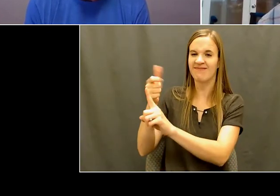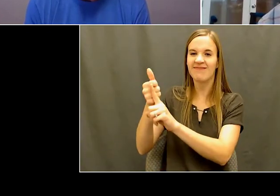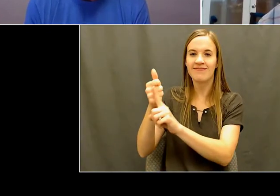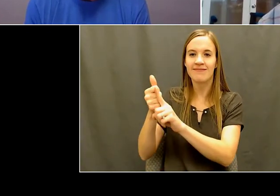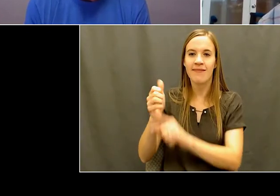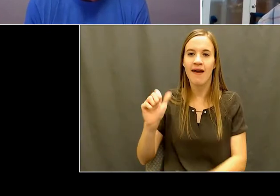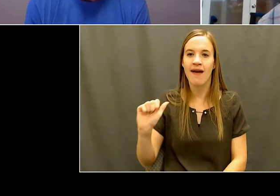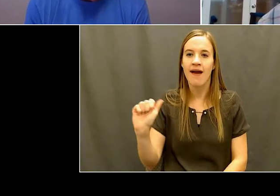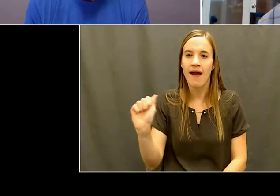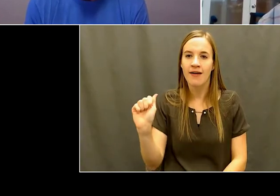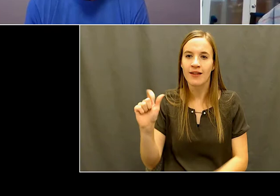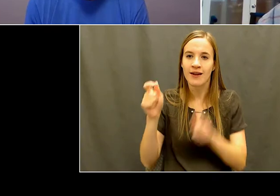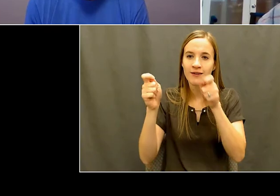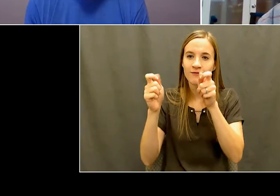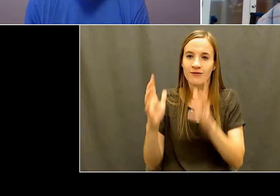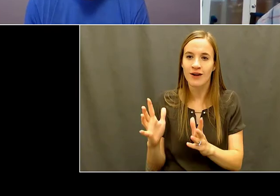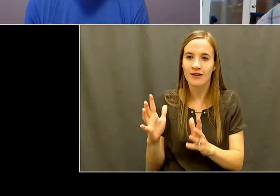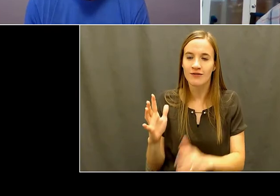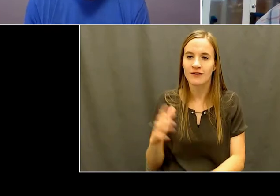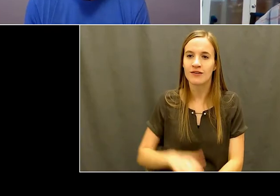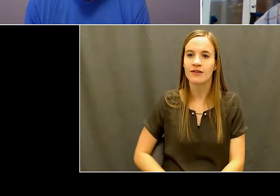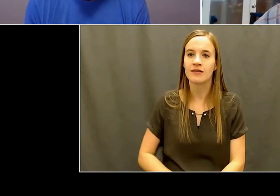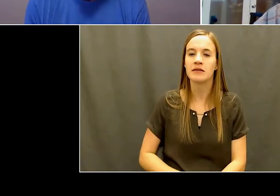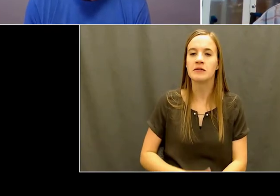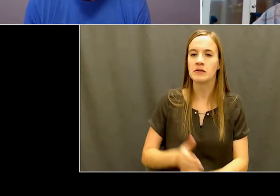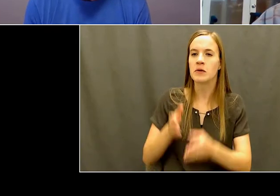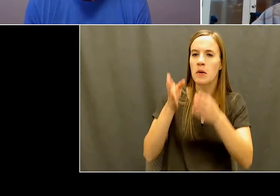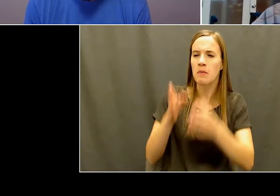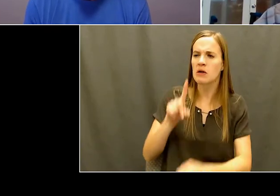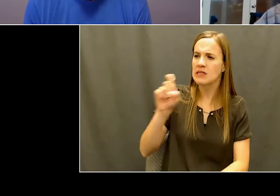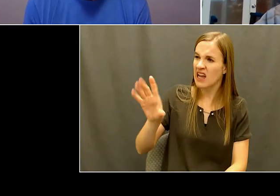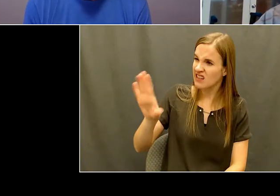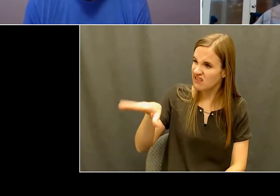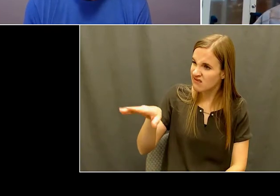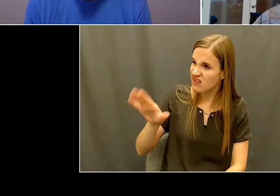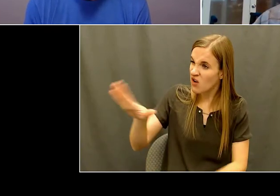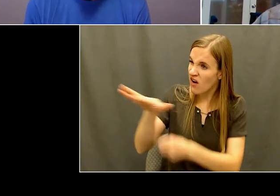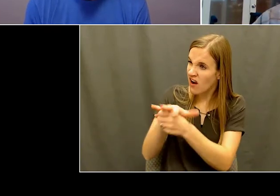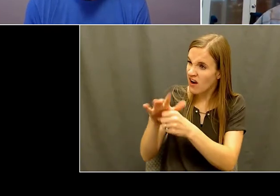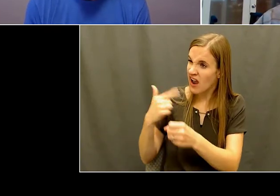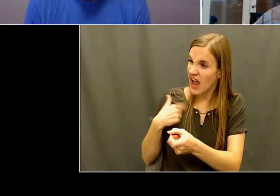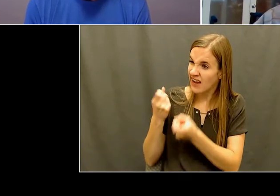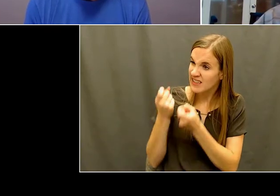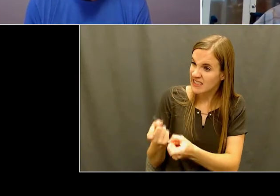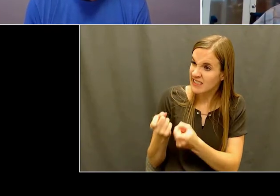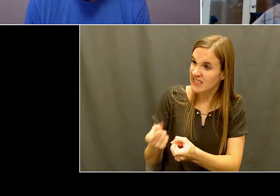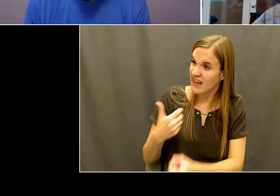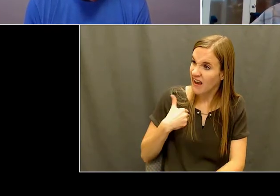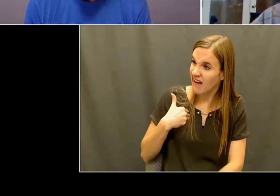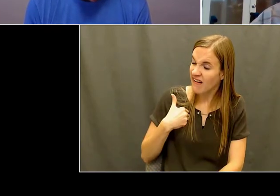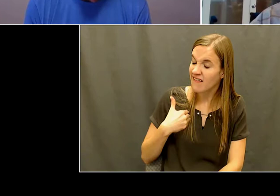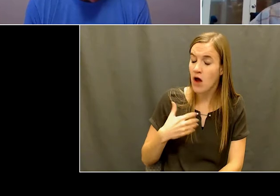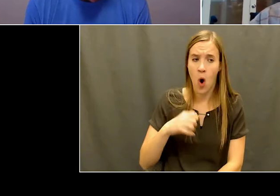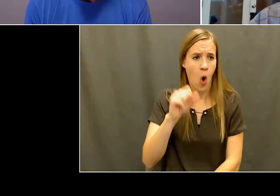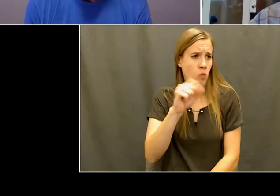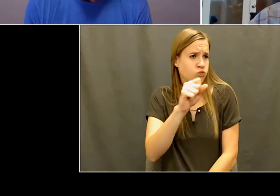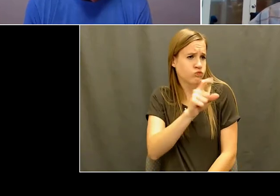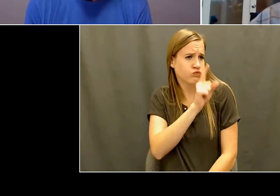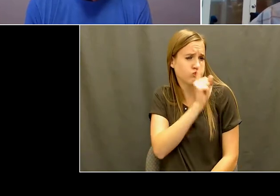well is, is there skiing out there? Well, sure, there's the chairlifts right outside the dorm. And this was in